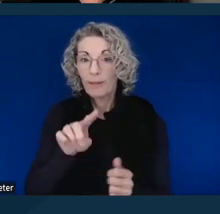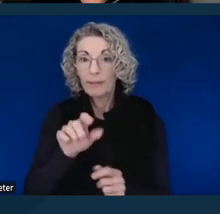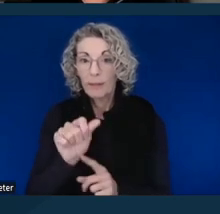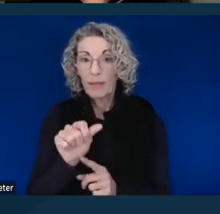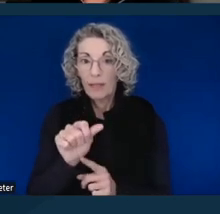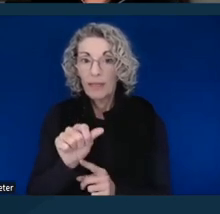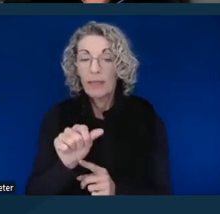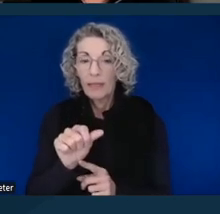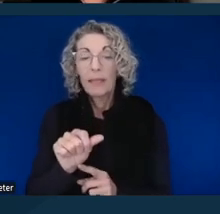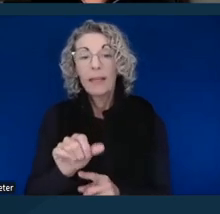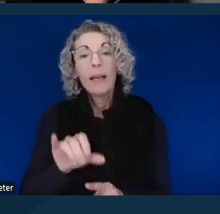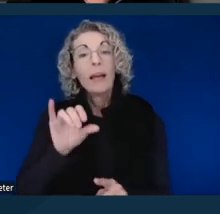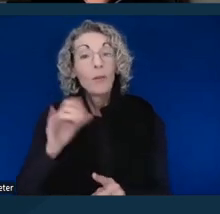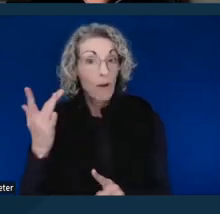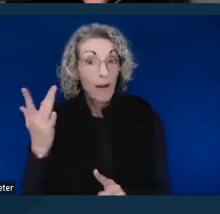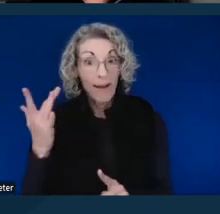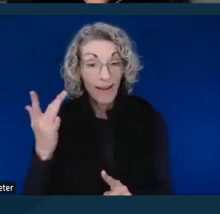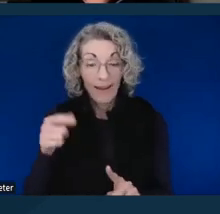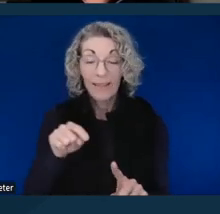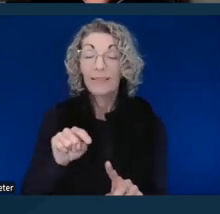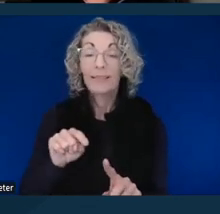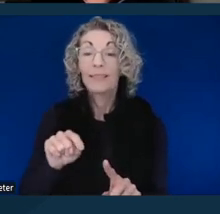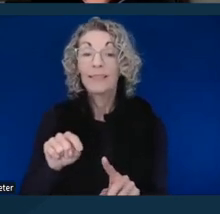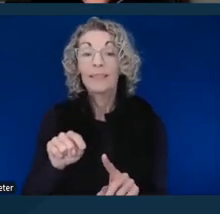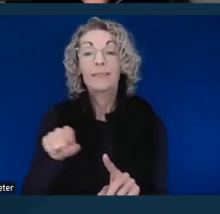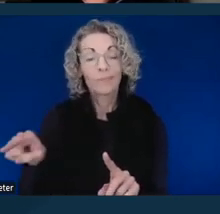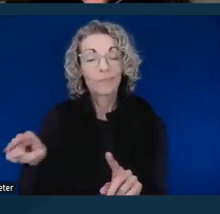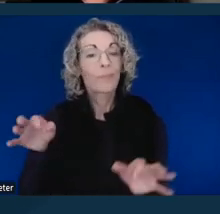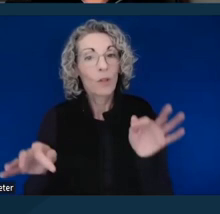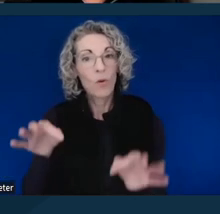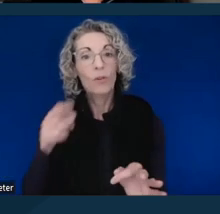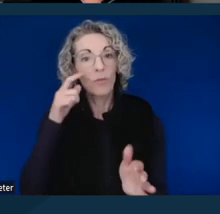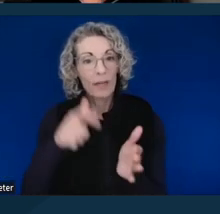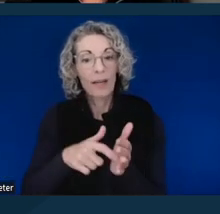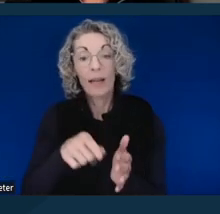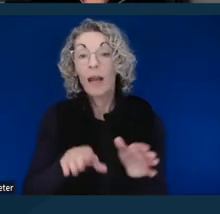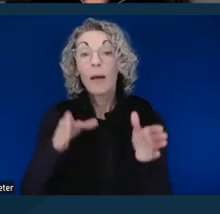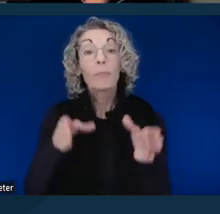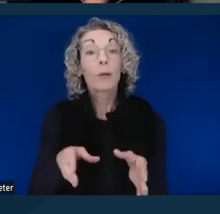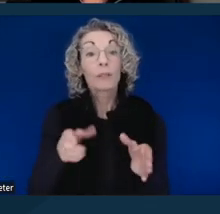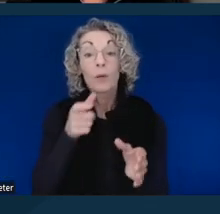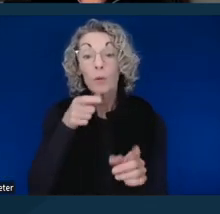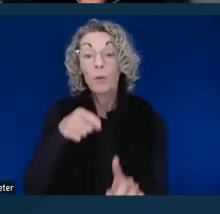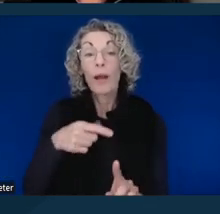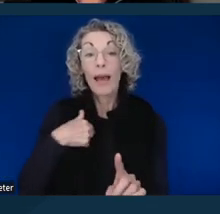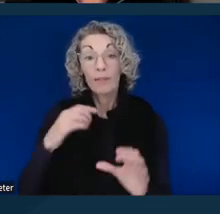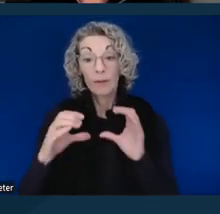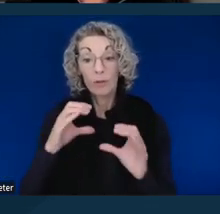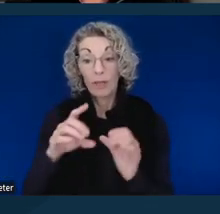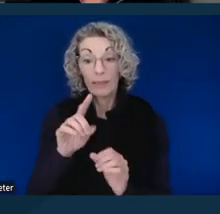And this is because they recognize that a person with a communication disability is going to know best